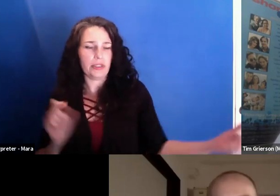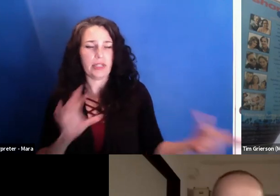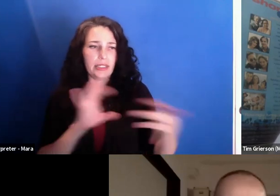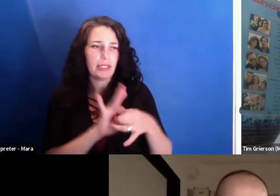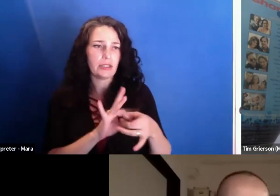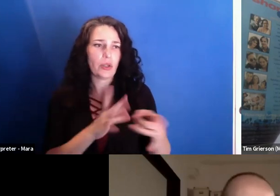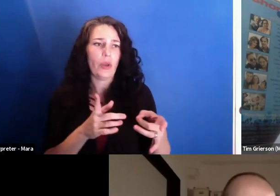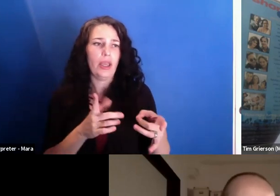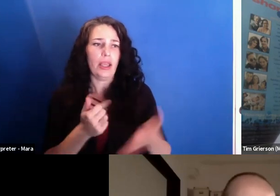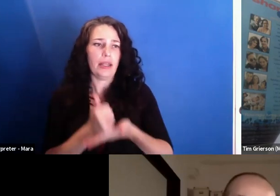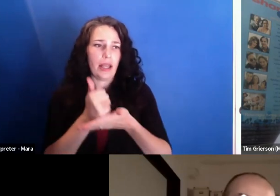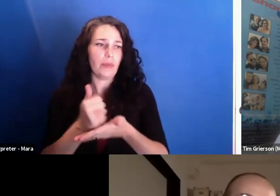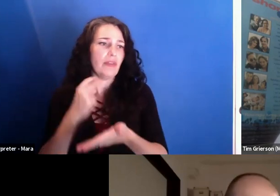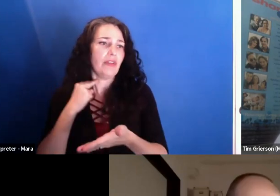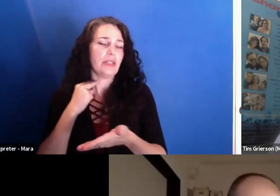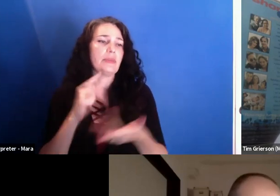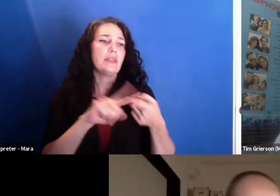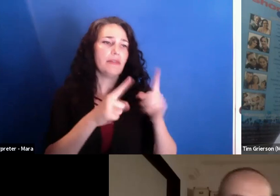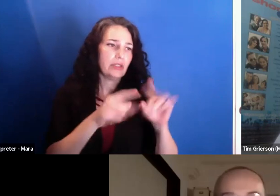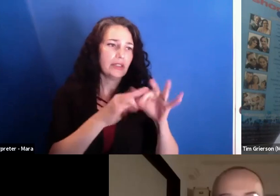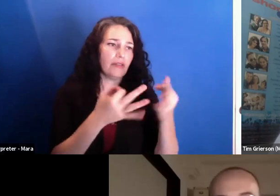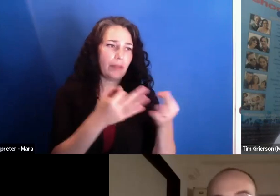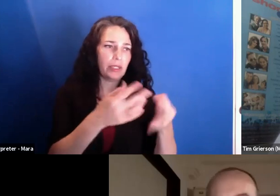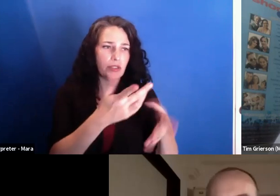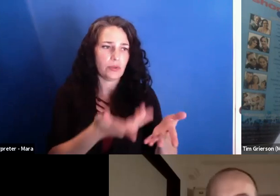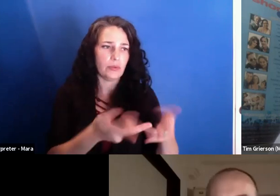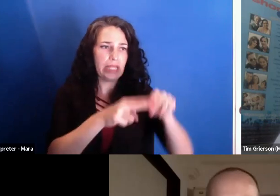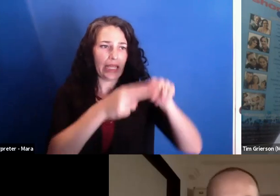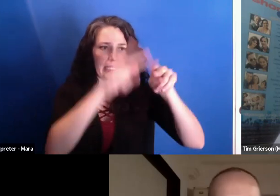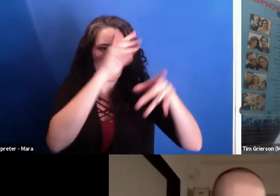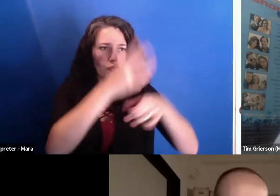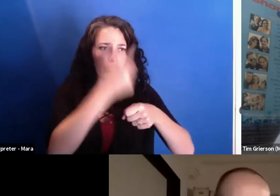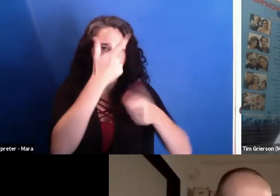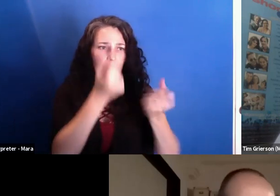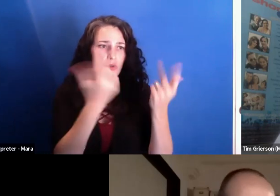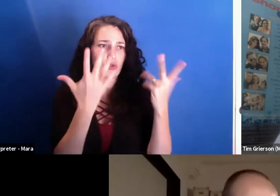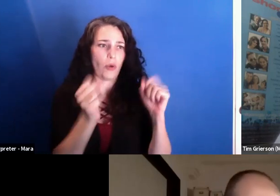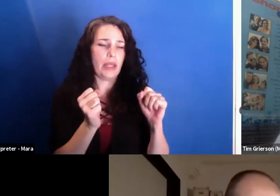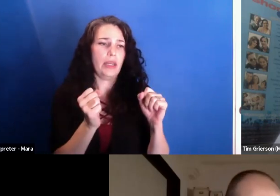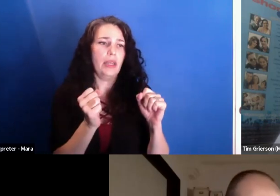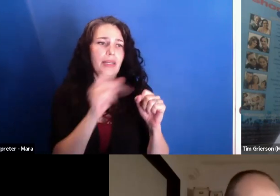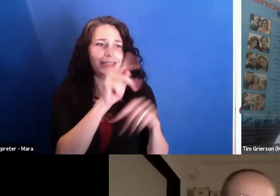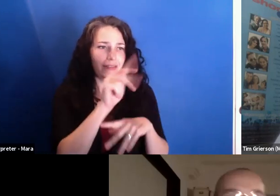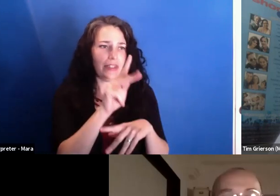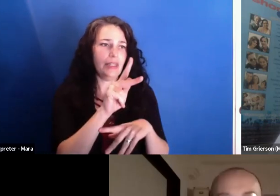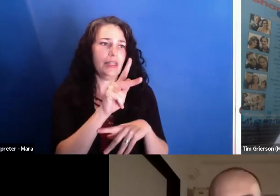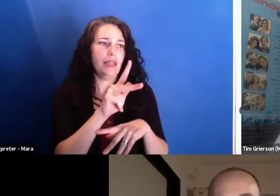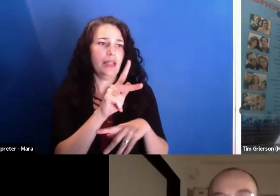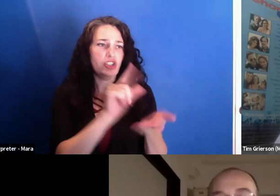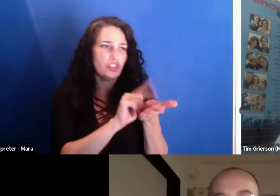There were so many journalists trying to grab their emotions